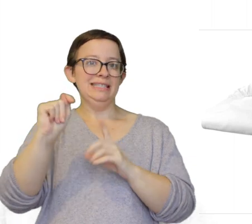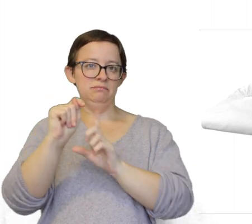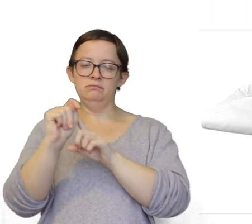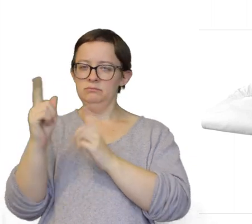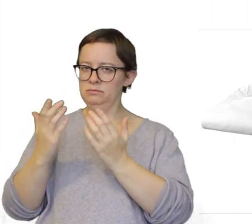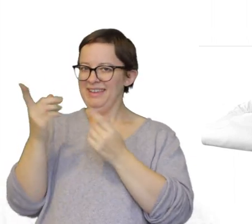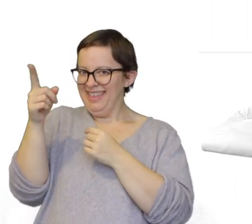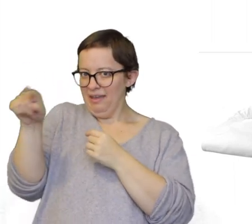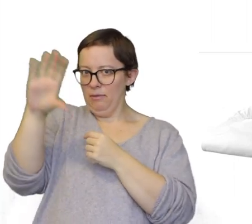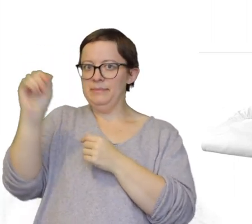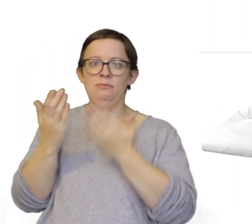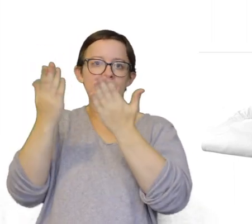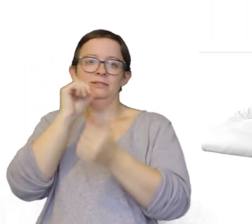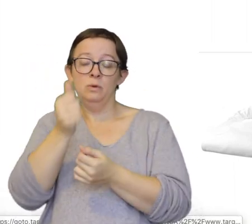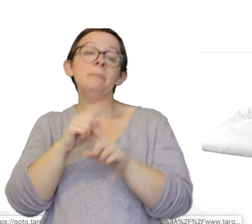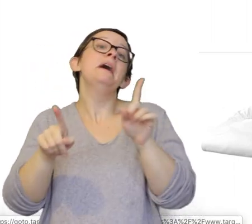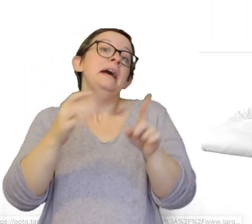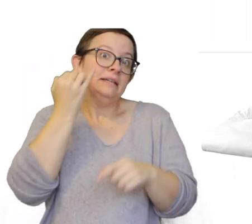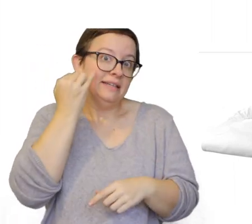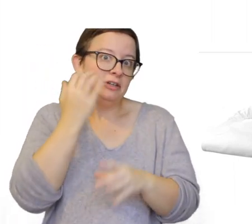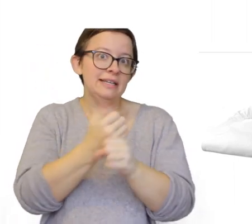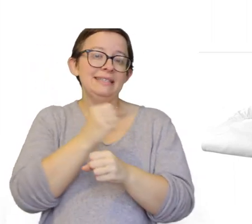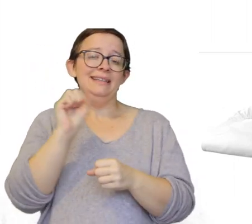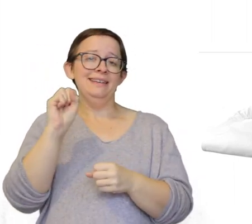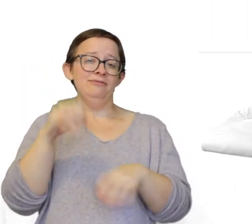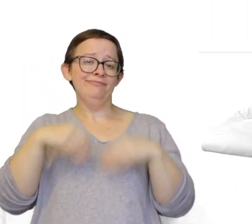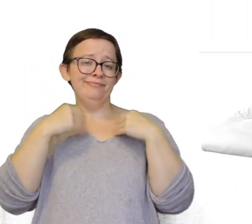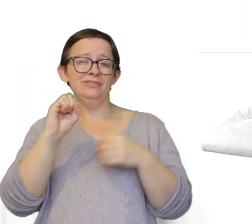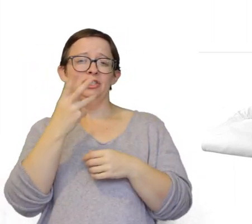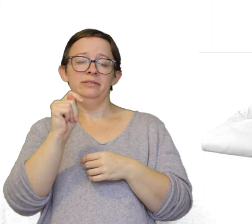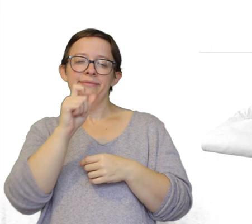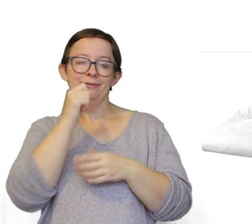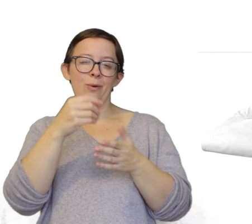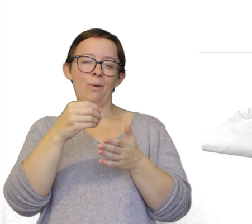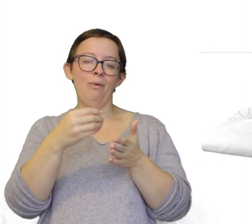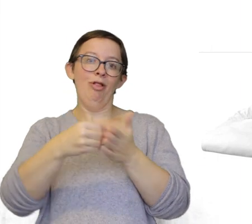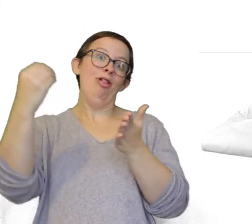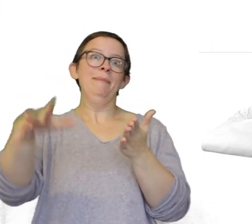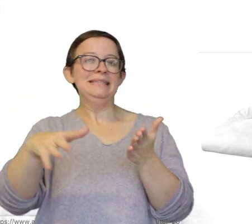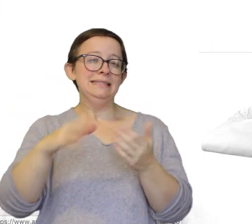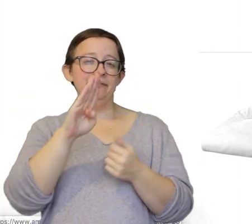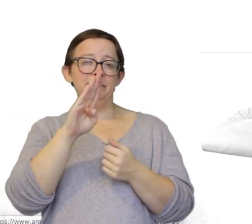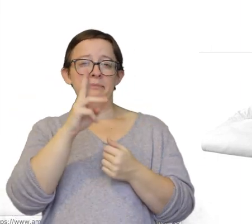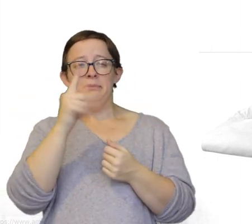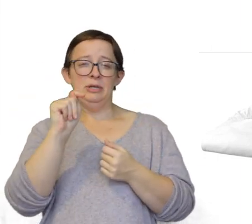That's actually something they recommend is not. But if you're gonna get a sheet, don't sport for the Burt's Bee.... $18.00 way too expensive.